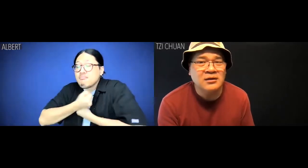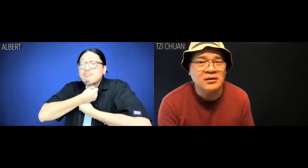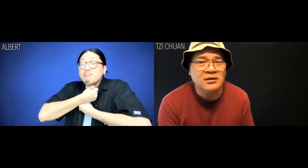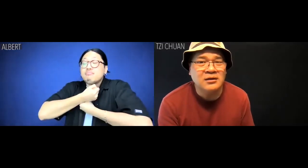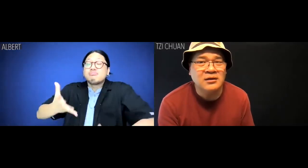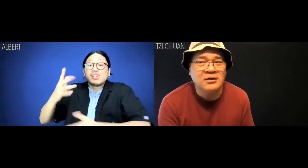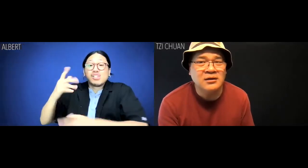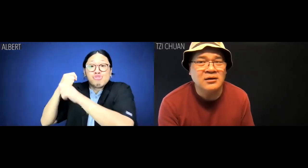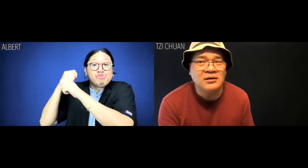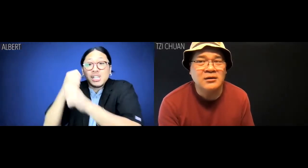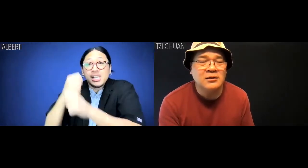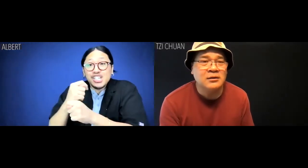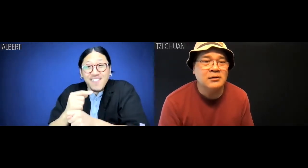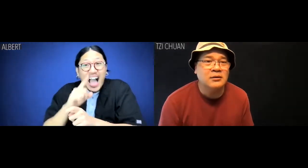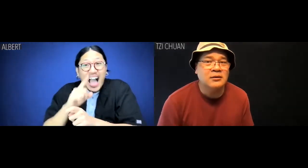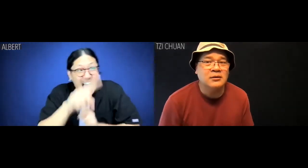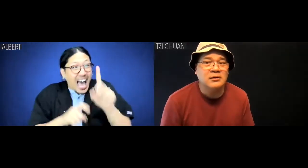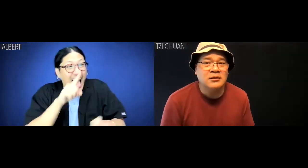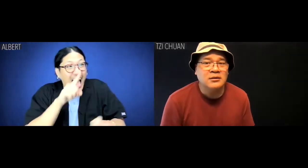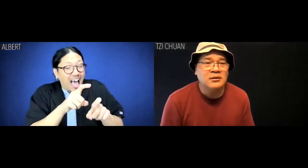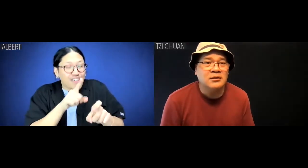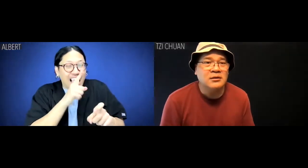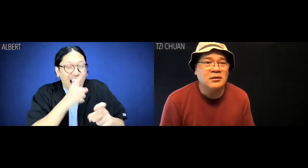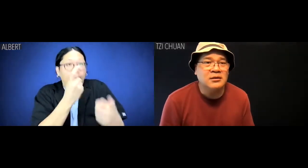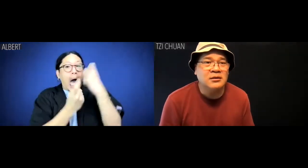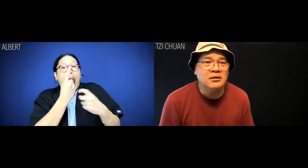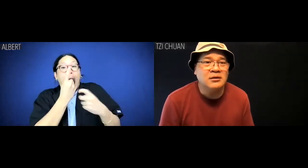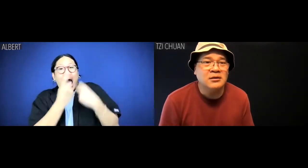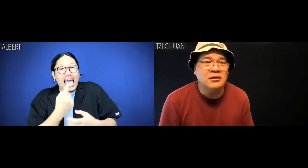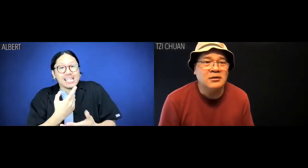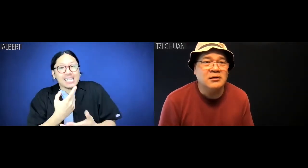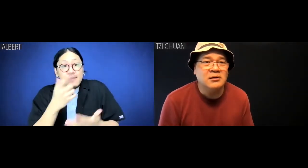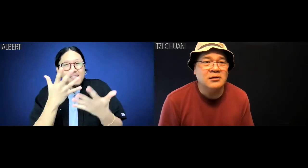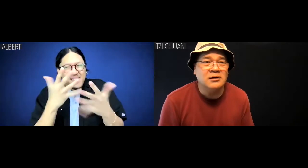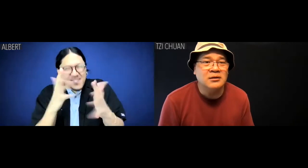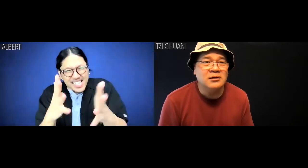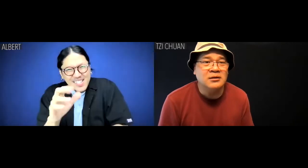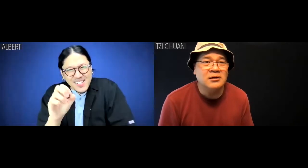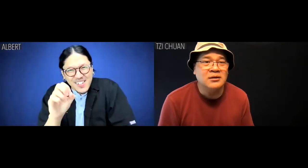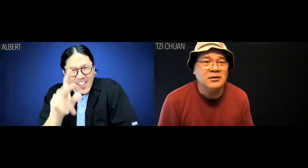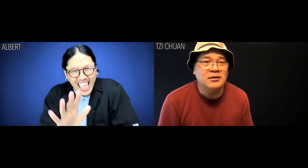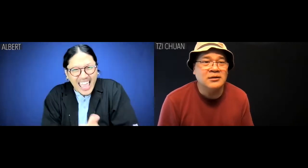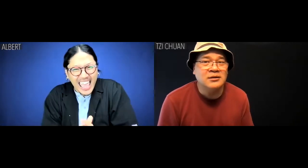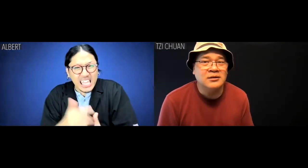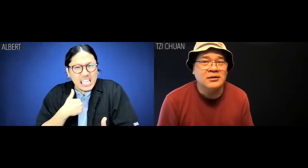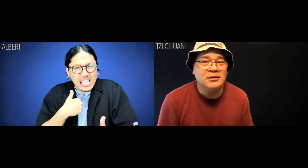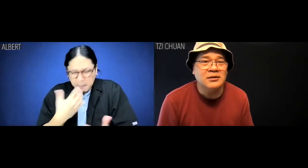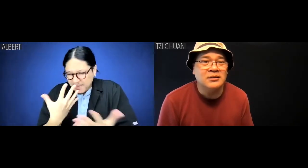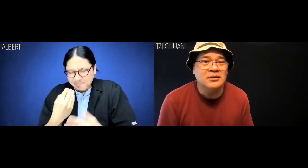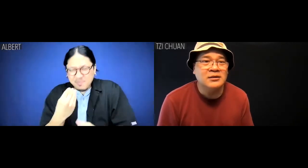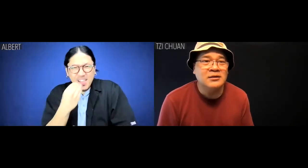came up with this arduous ritual, but you need to quit.